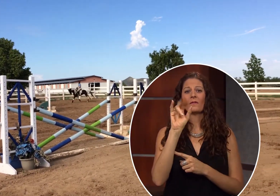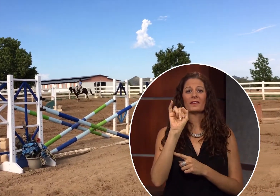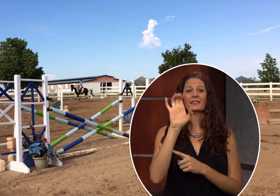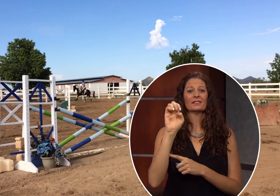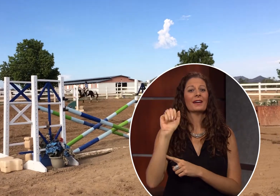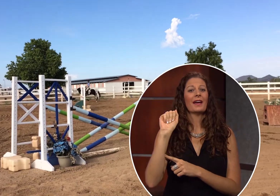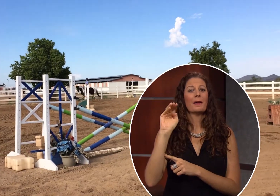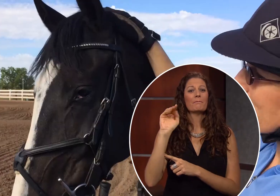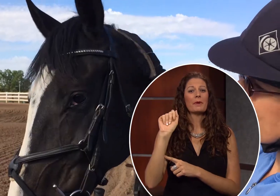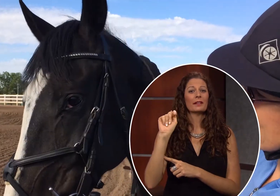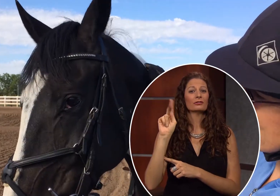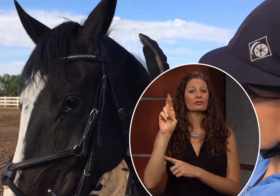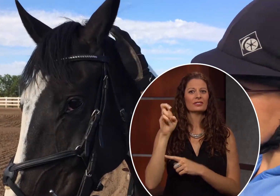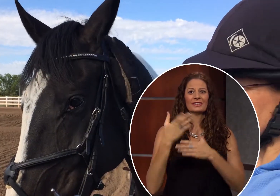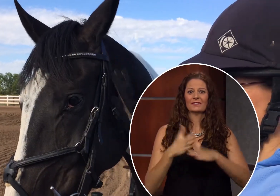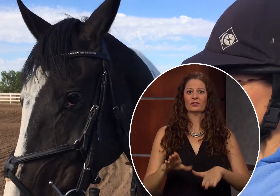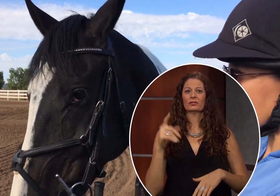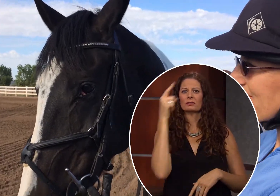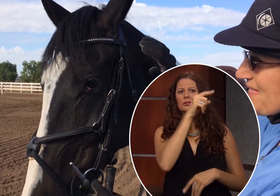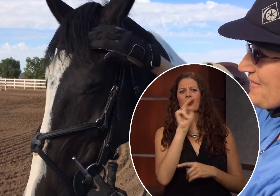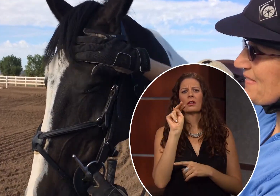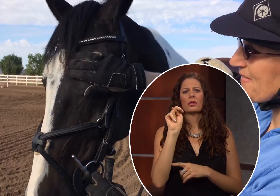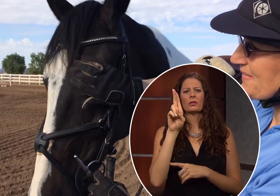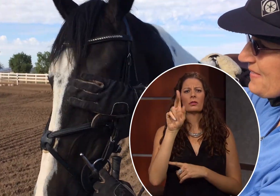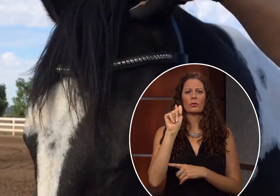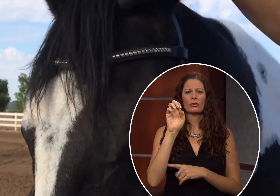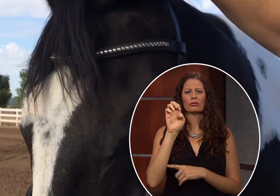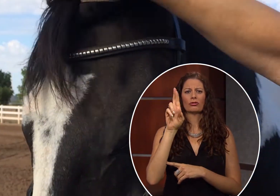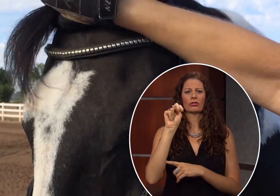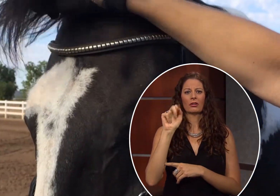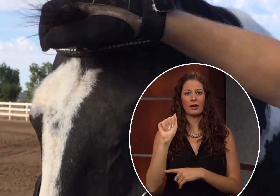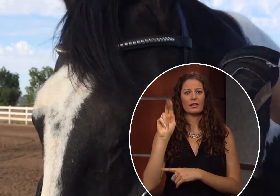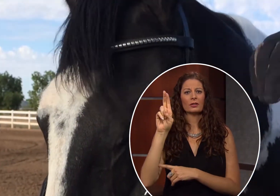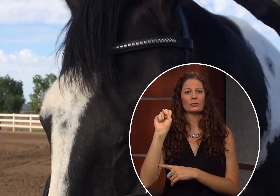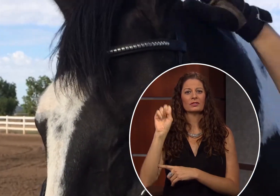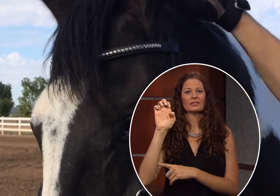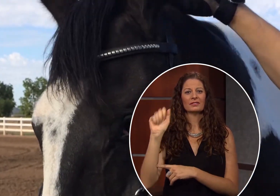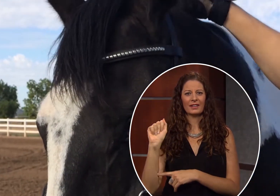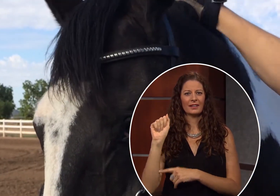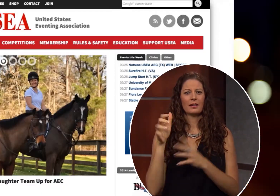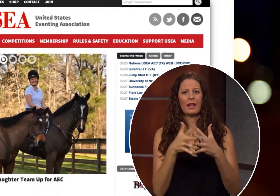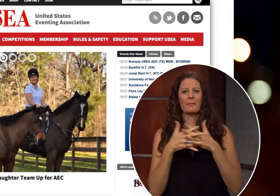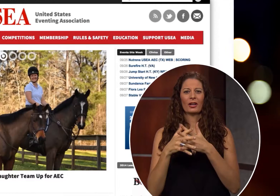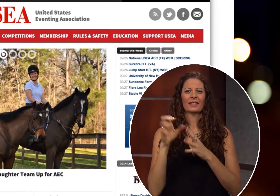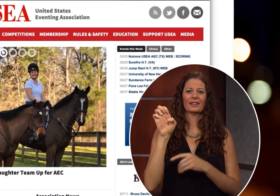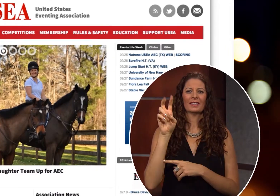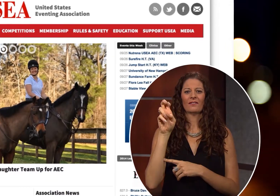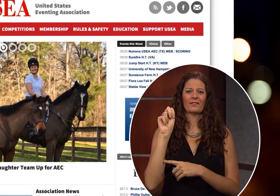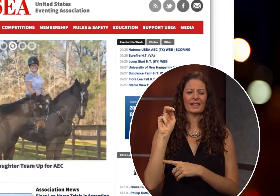in the Novice Amature Division of the Nutrena USEA American Eventing Championships this